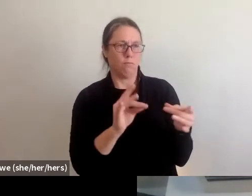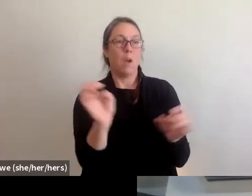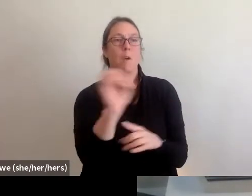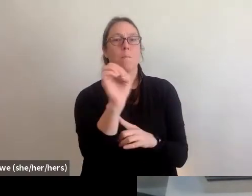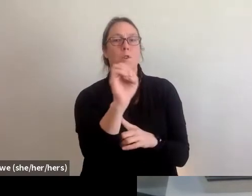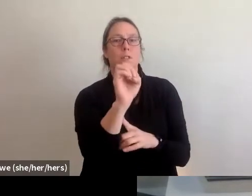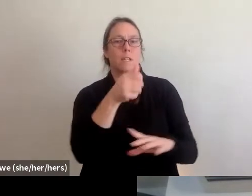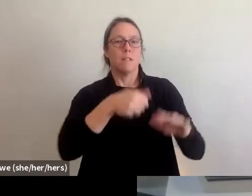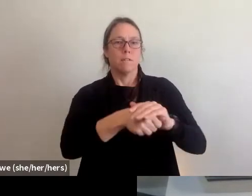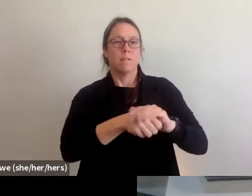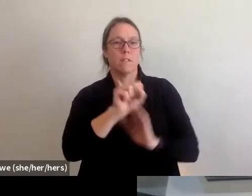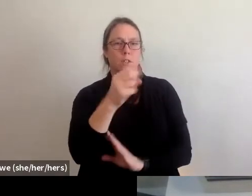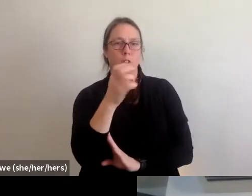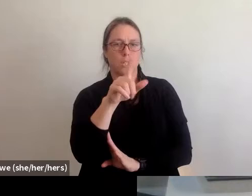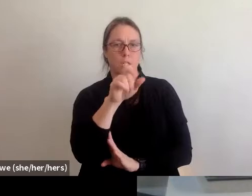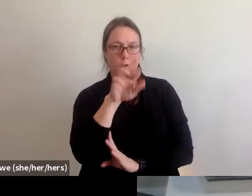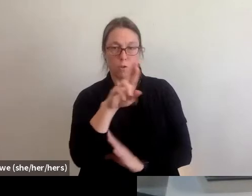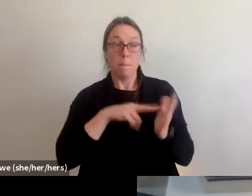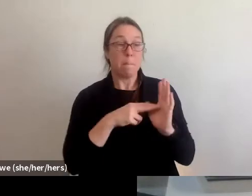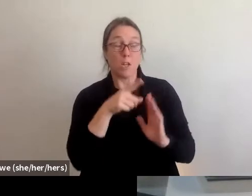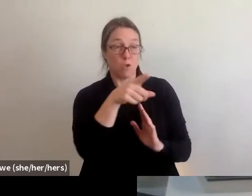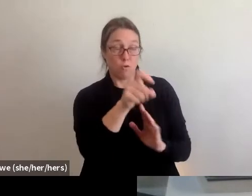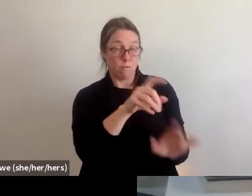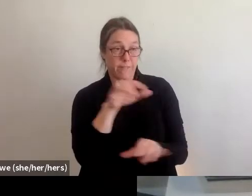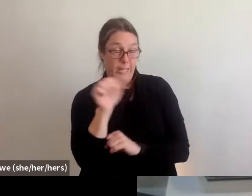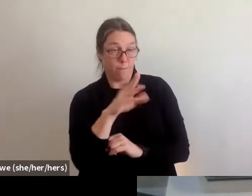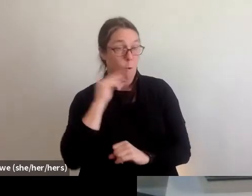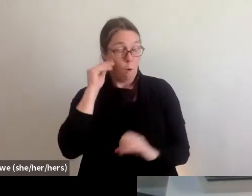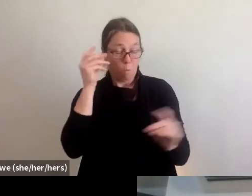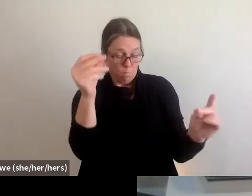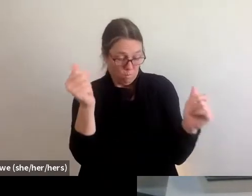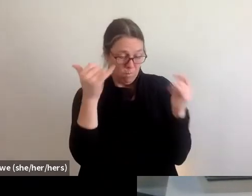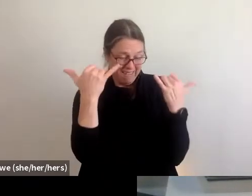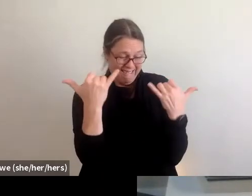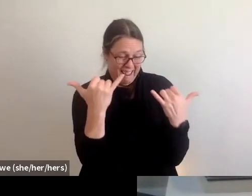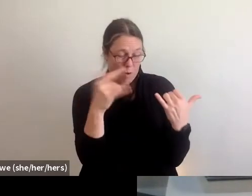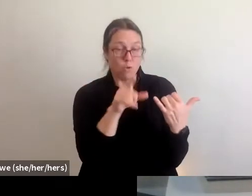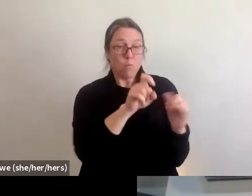Cause that's the place where you go, you need to leave, there's an evacuation order and you need to go somewhere.